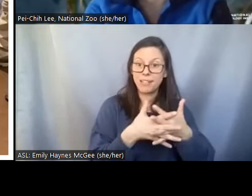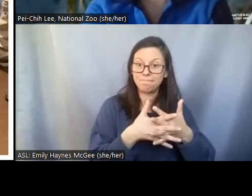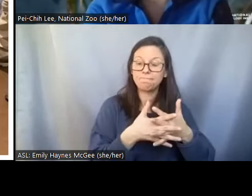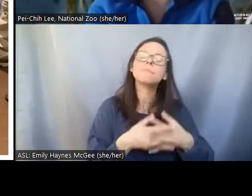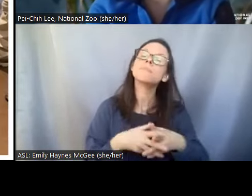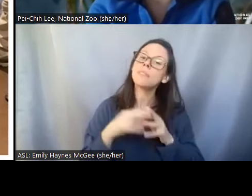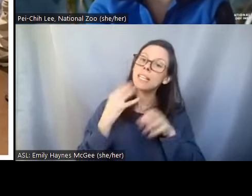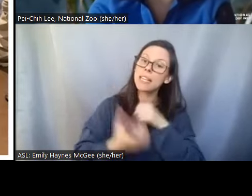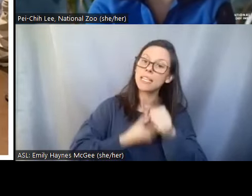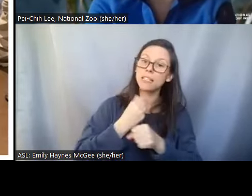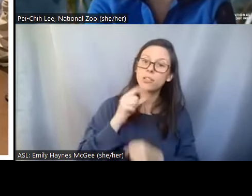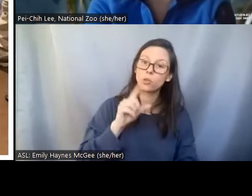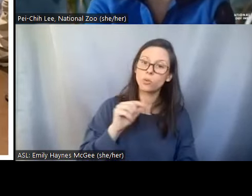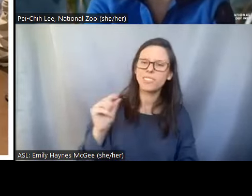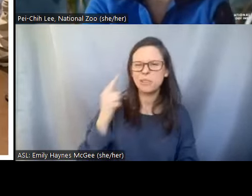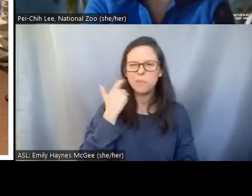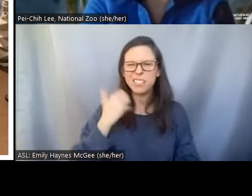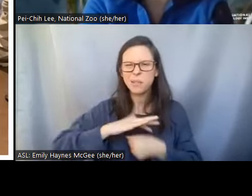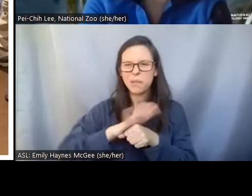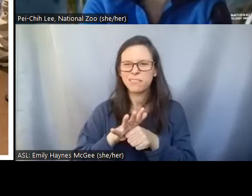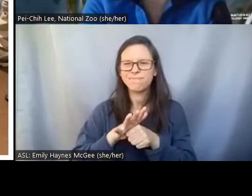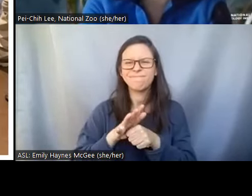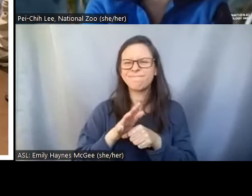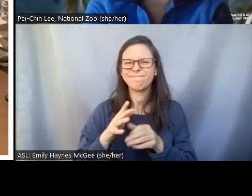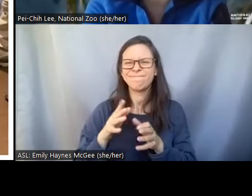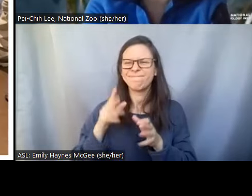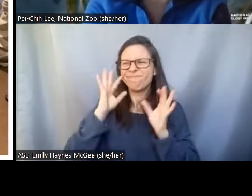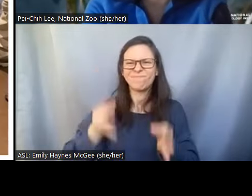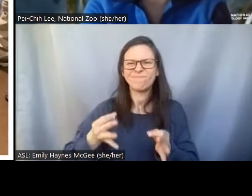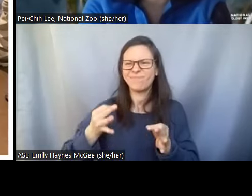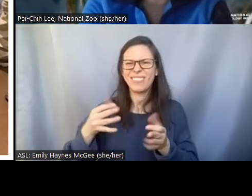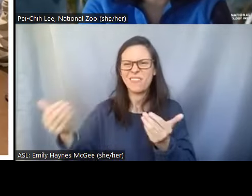of the pandemic we actually chose not to collect fresh semen so that we don't need that many people